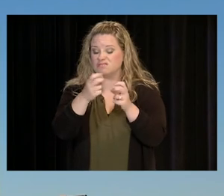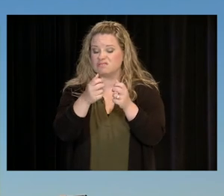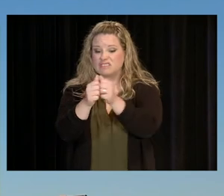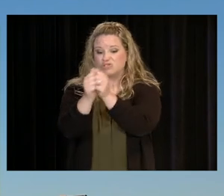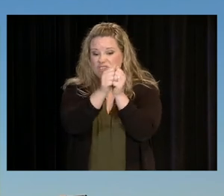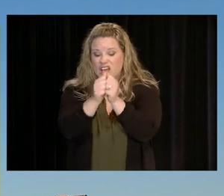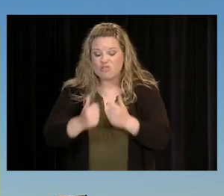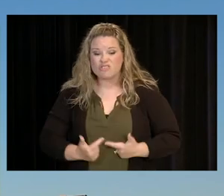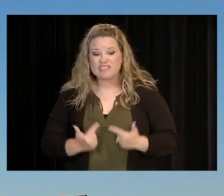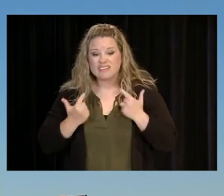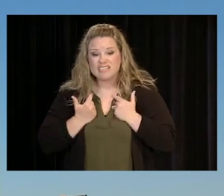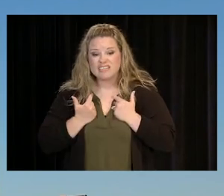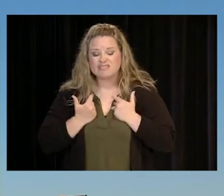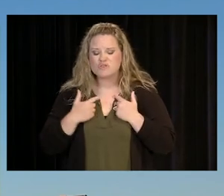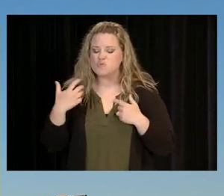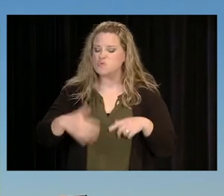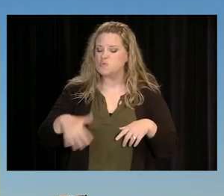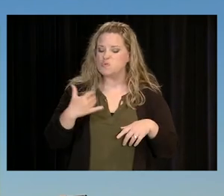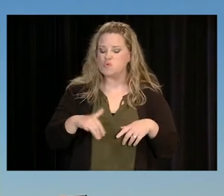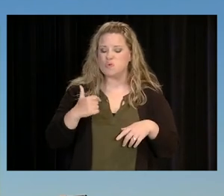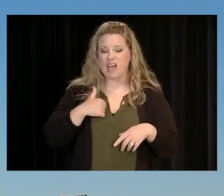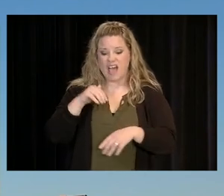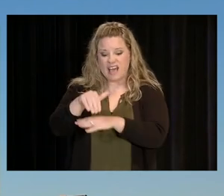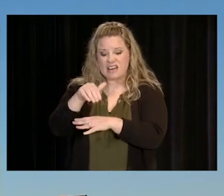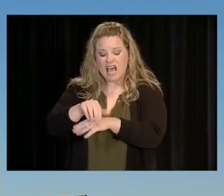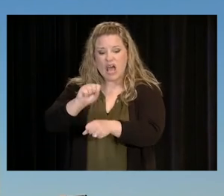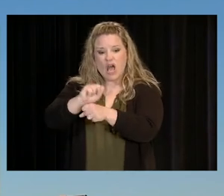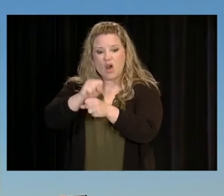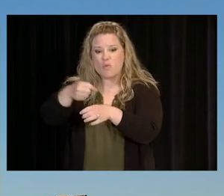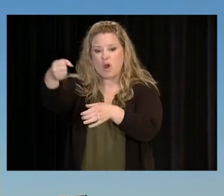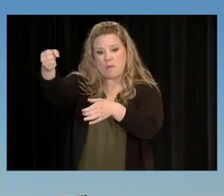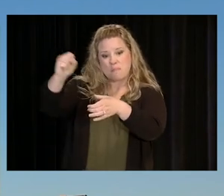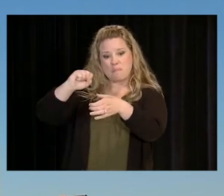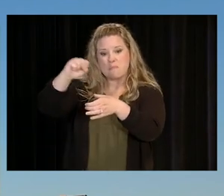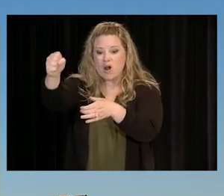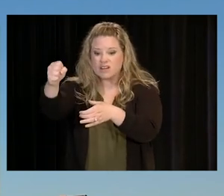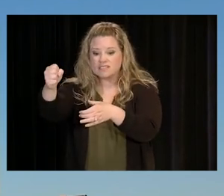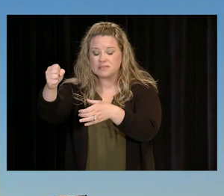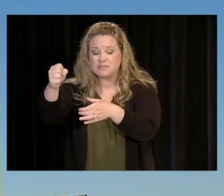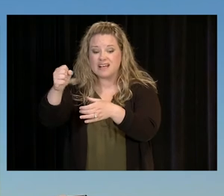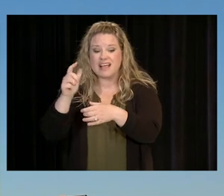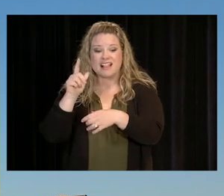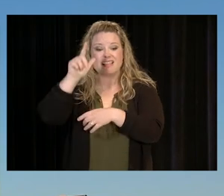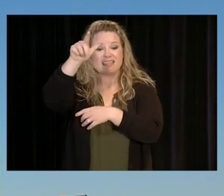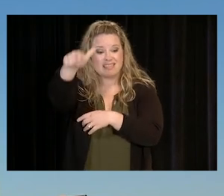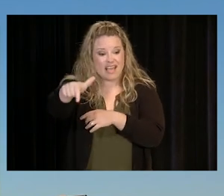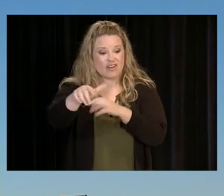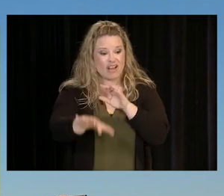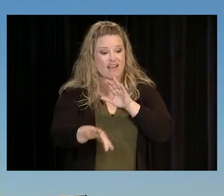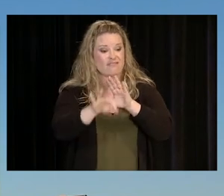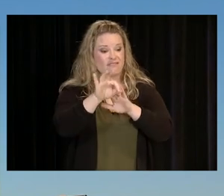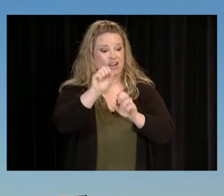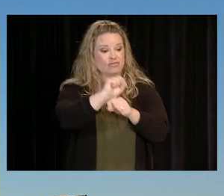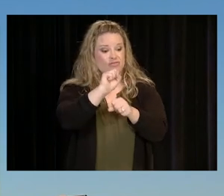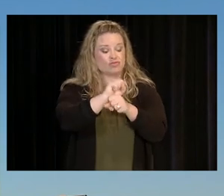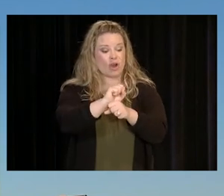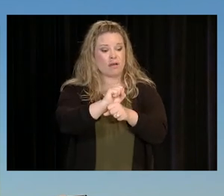NOTHING- GOT A JOB WORKING AT NIGHT AS A BARTENDER UNTIL I GOT A JOB DURING THE DAY AS A SALESPERSON AT A SOFTWARE STORE.